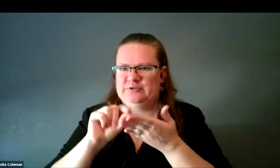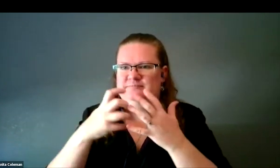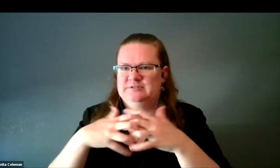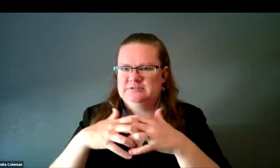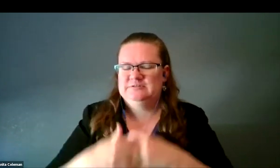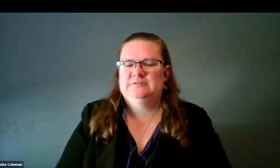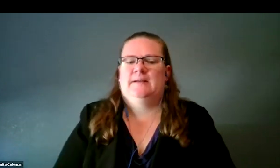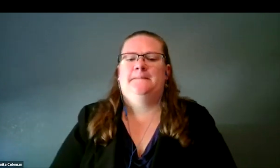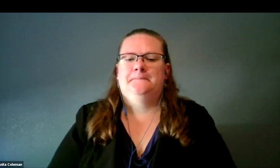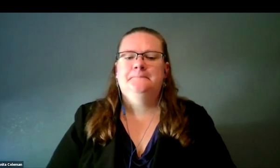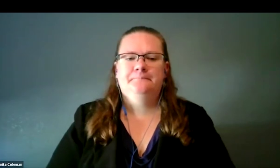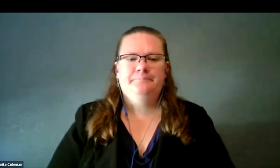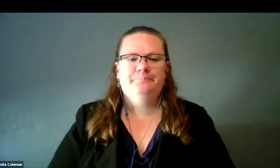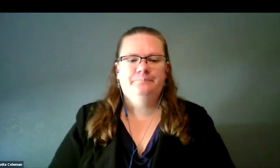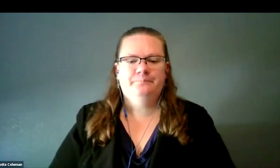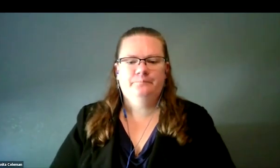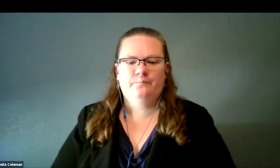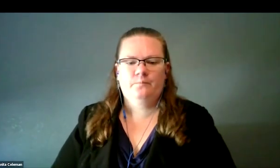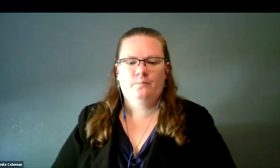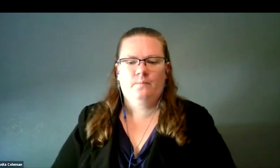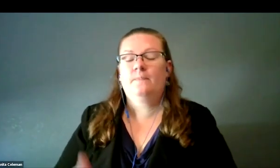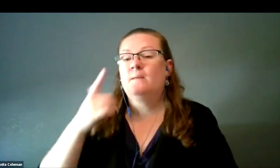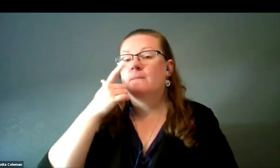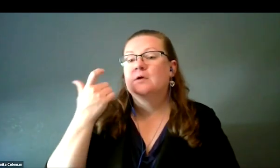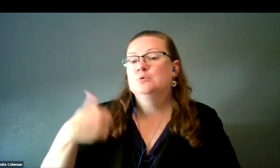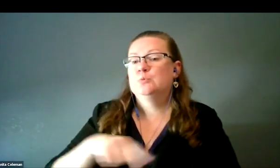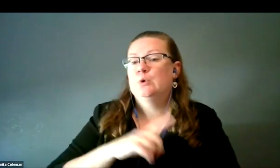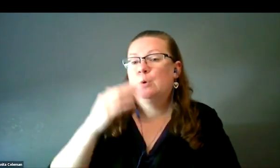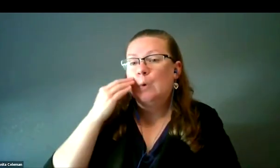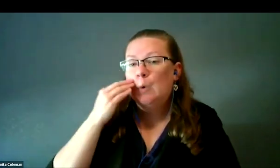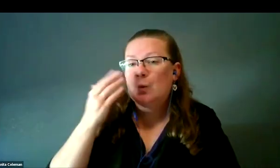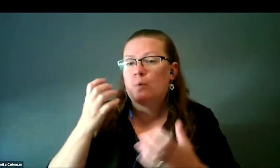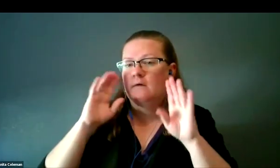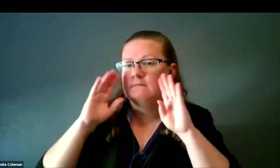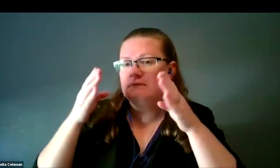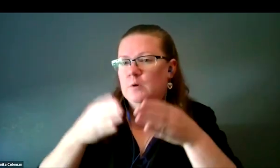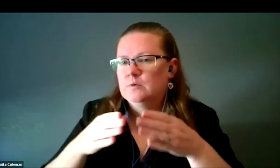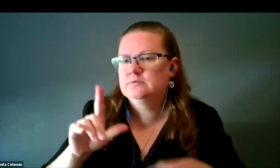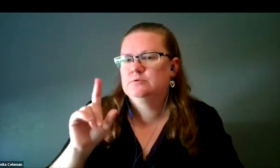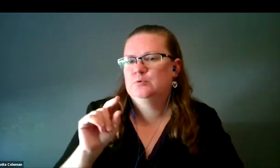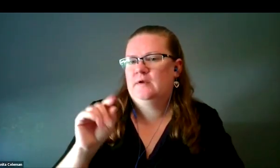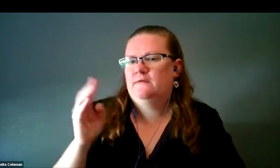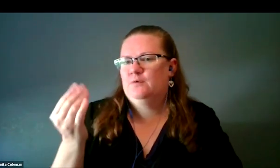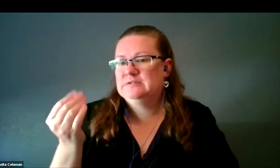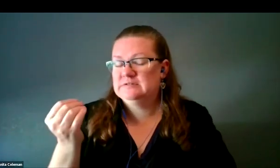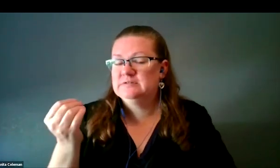Because we know, and we wanted to focus, in 2014, I and my collaborators, and I have quite a number of them,